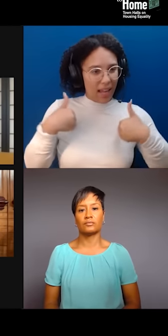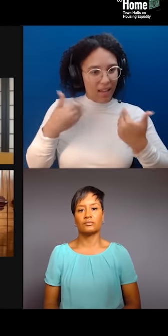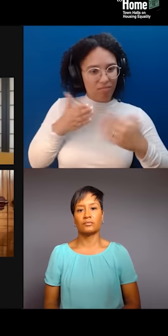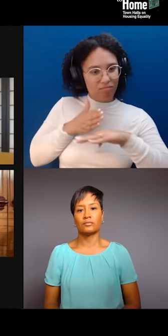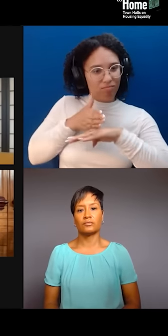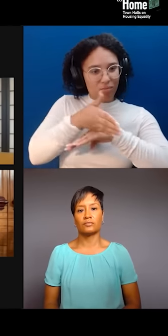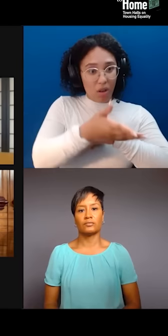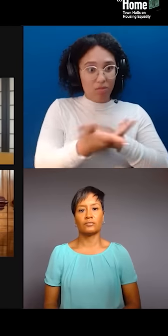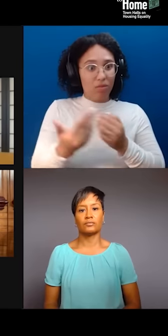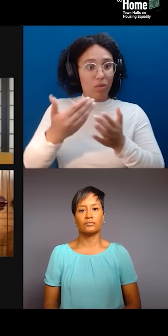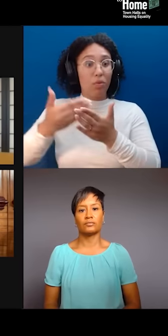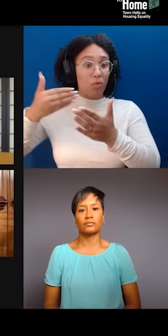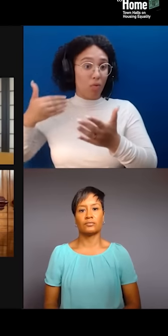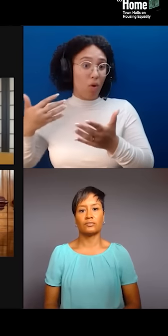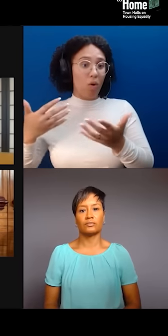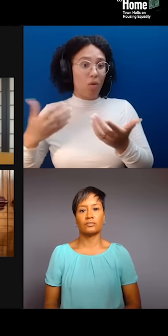One thing that we initiated when we started,